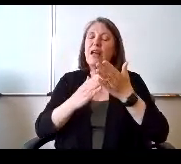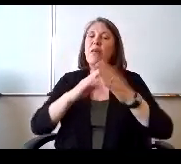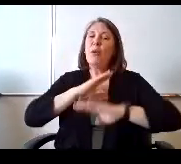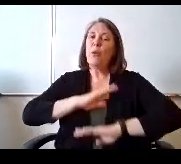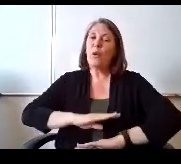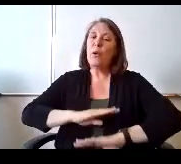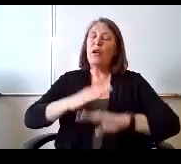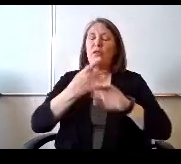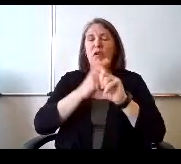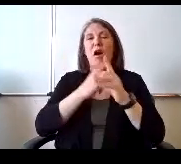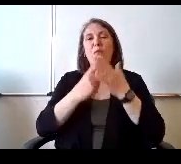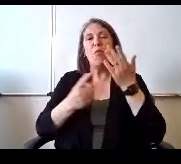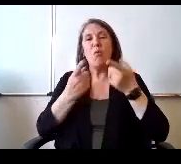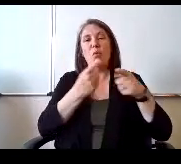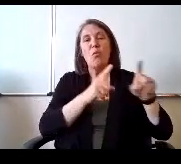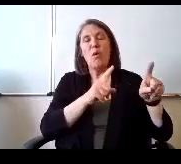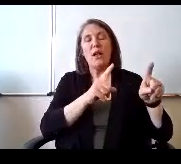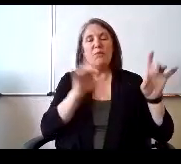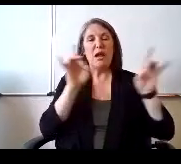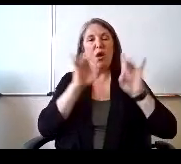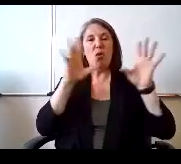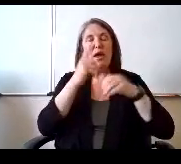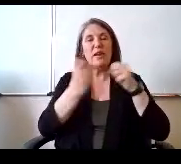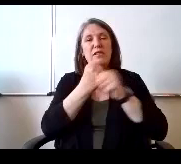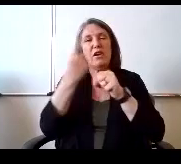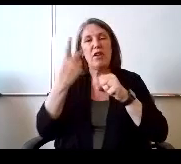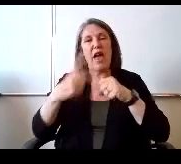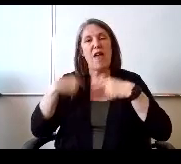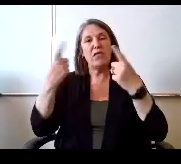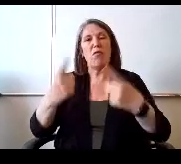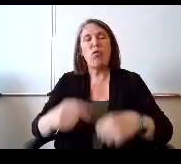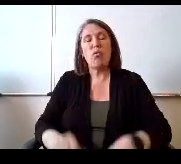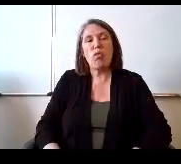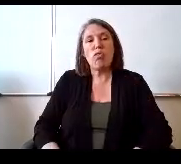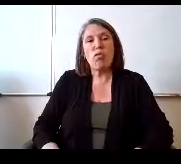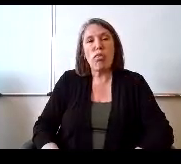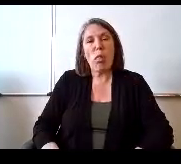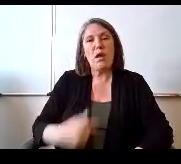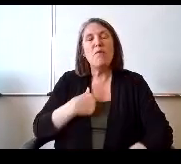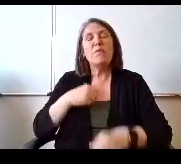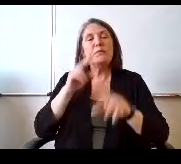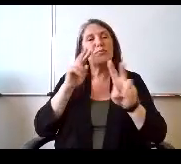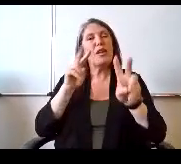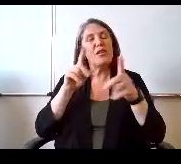What has been a horrendous year and a half or so, so I look forward to getting back into